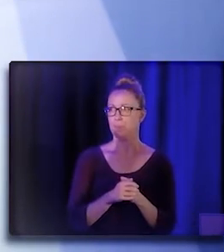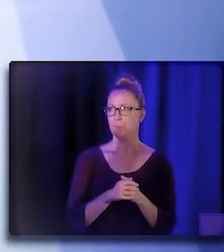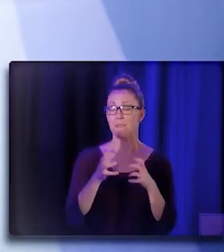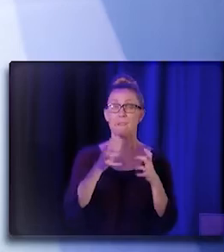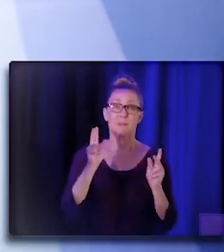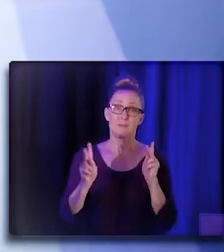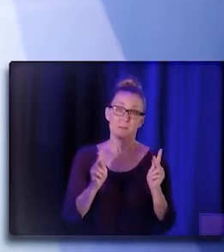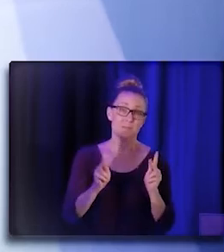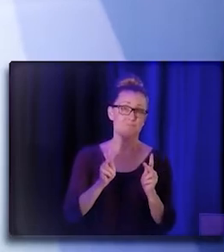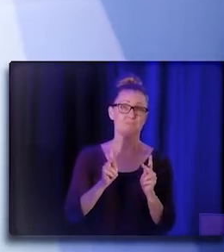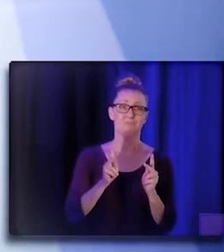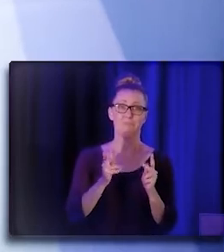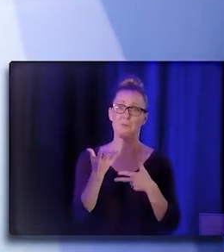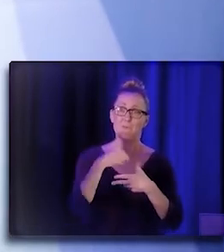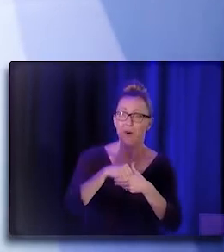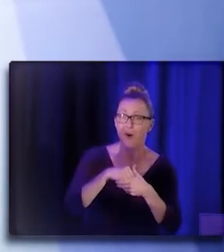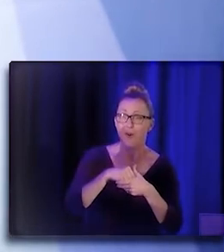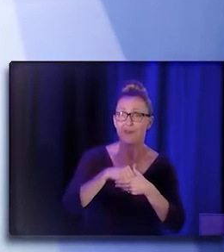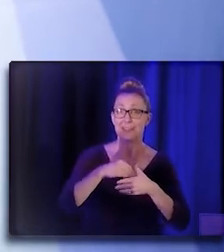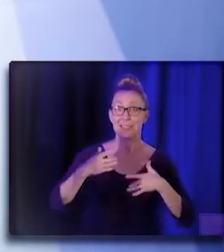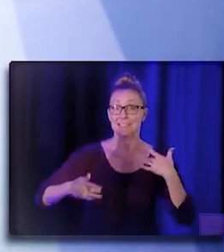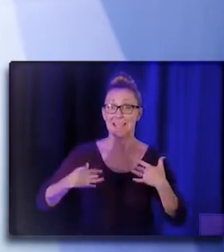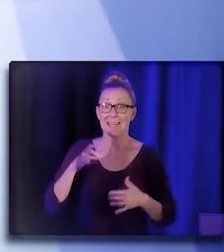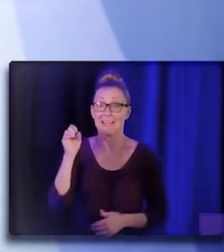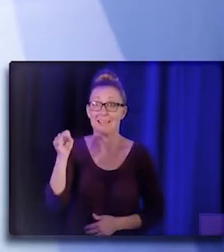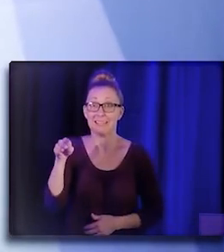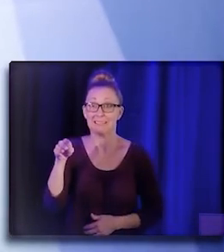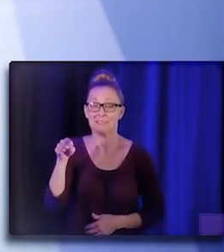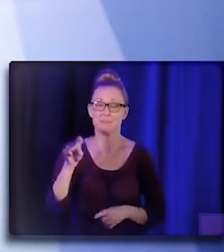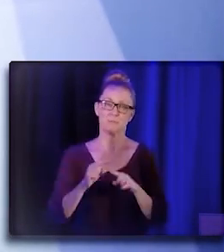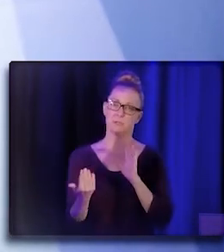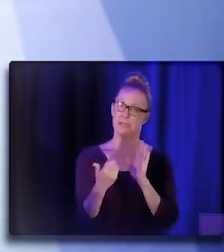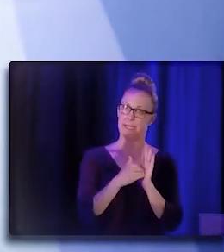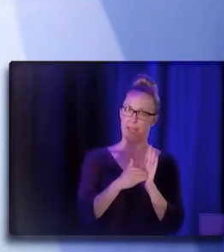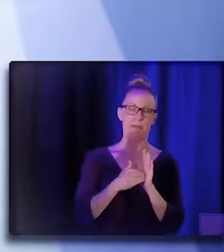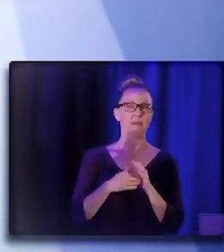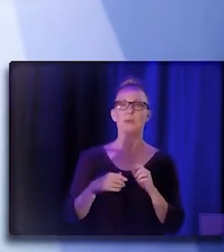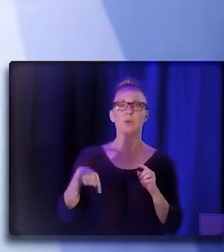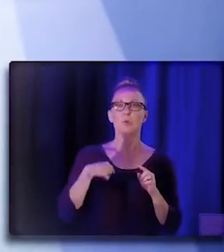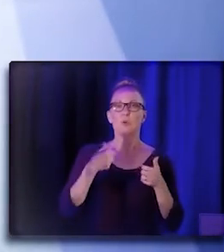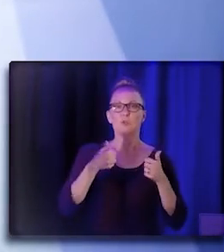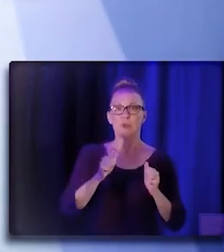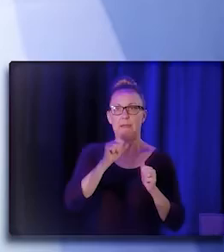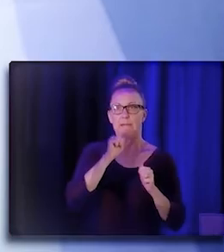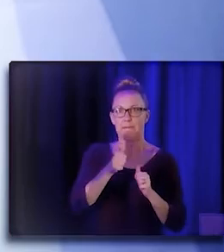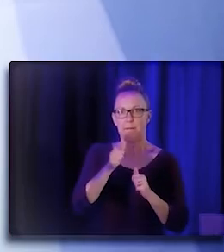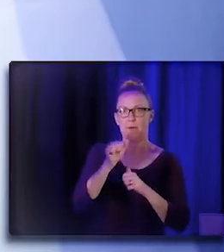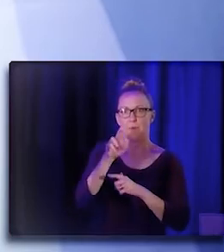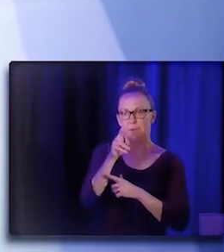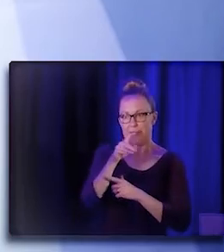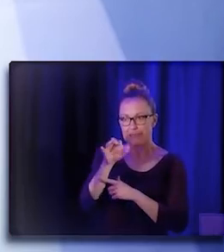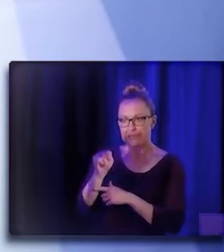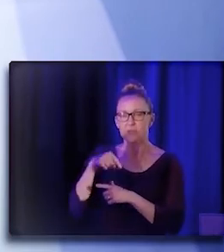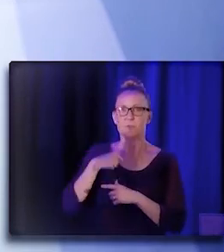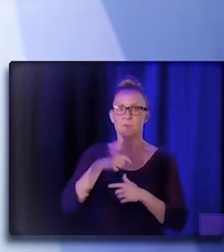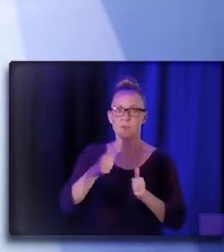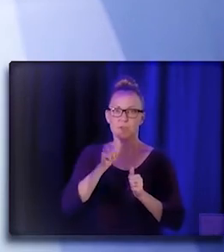and we're really excited. But, you know, again, this is an anti-racist strategy. So how are we pushing CHW/P/Rs to the forefront of this?